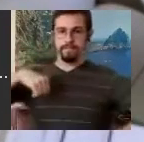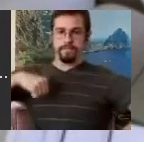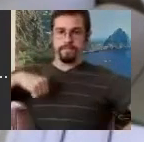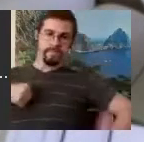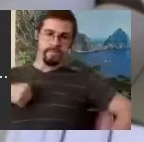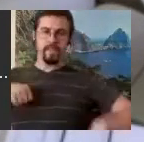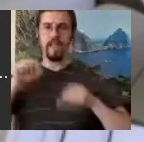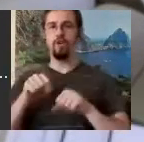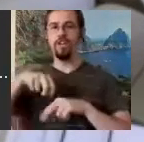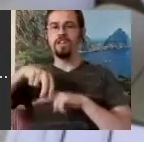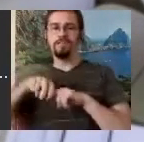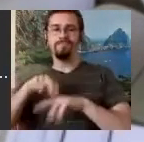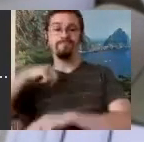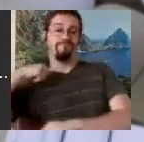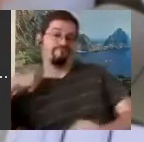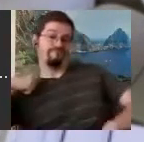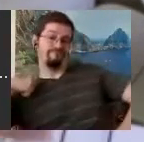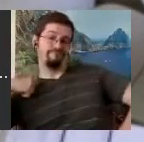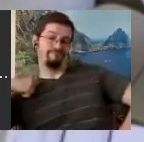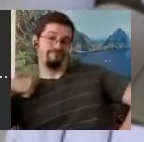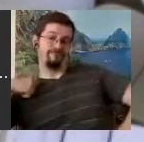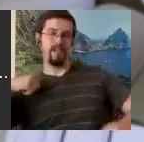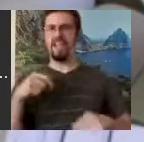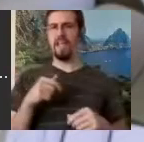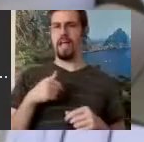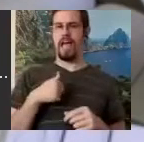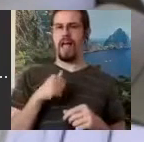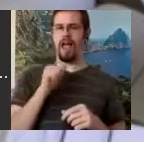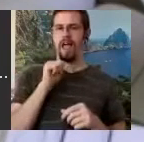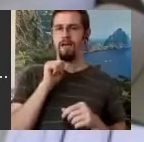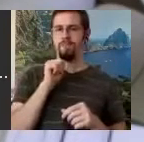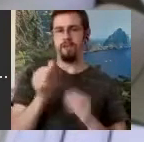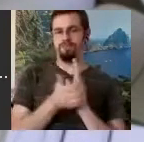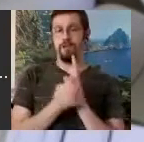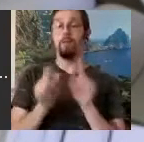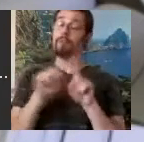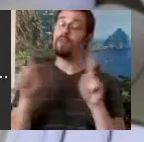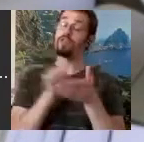know and in a way that I'm not trained to do but our writing system could do it